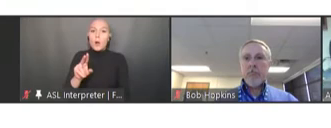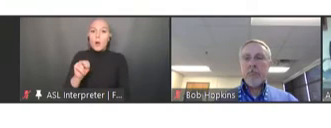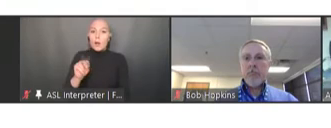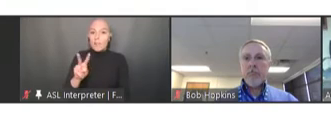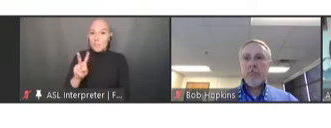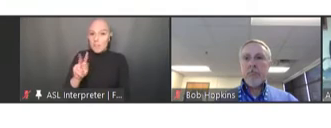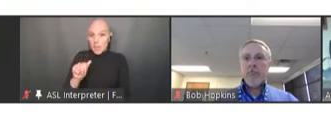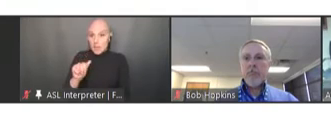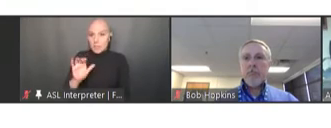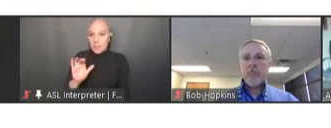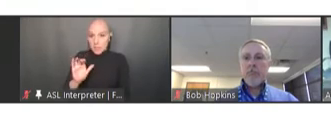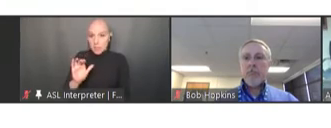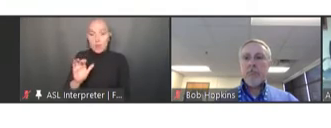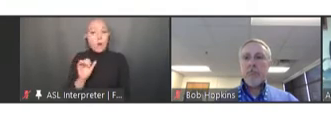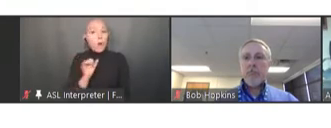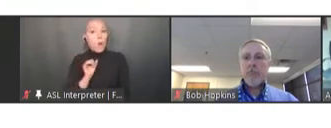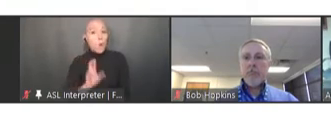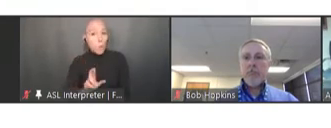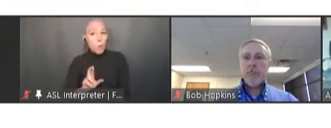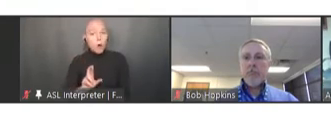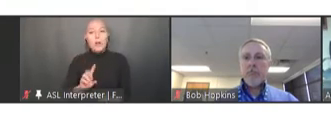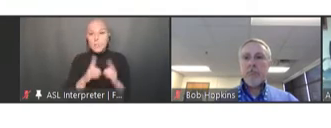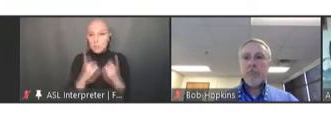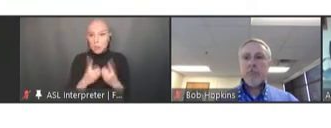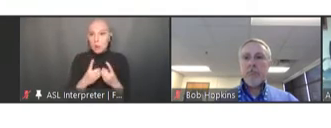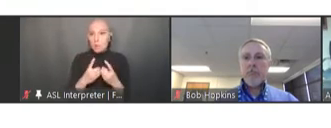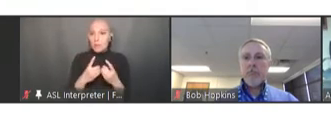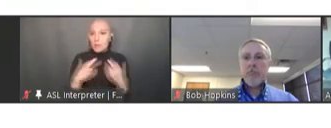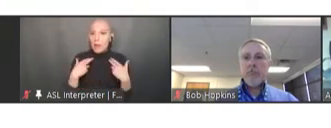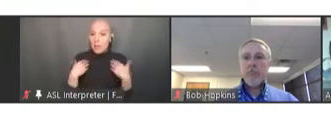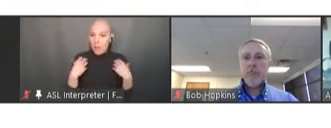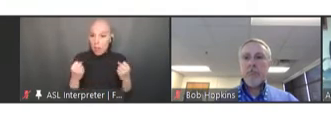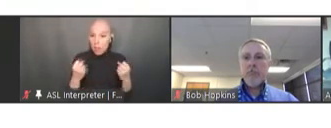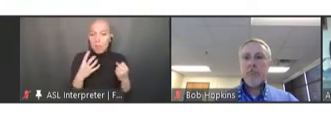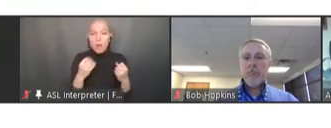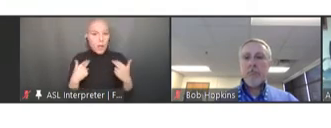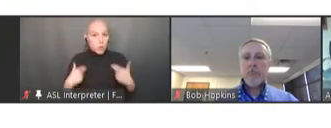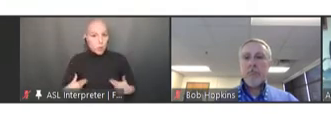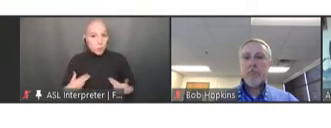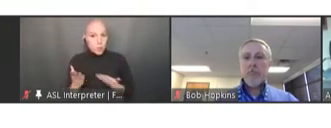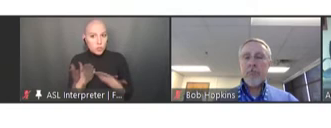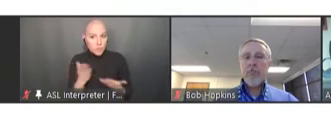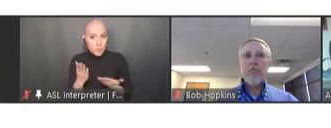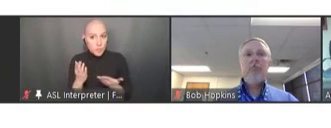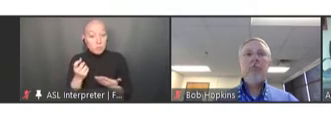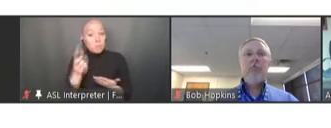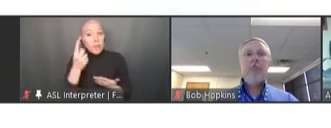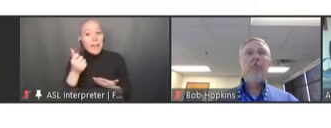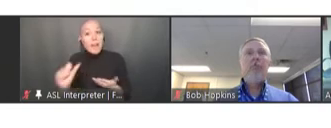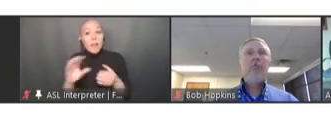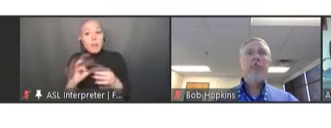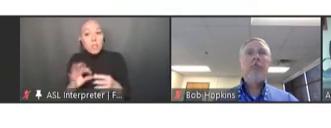of Health and Human Services. Any mention of products, processes, services, manufacturers,